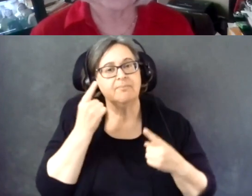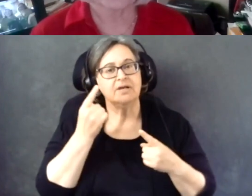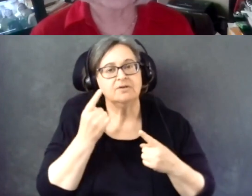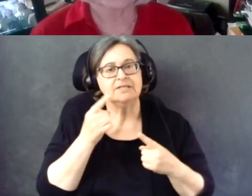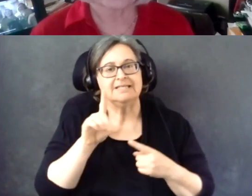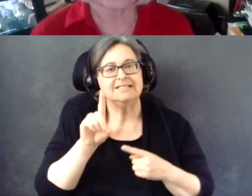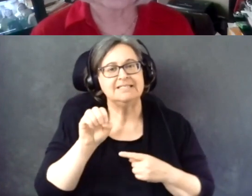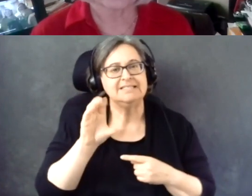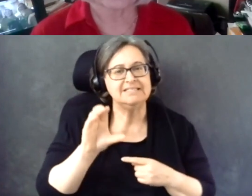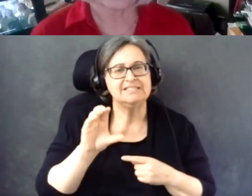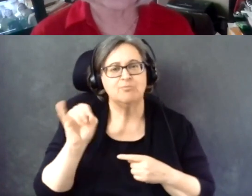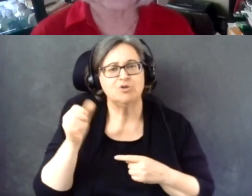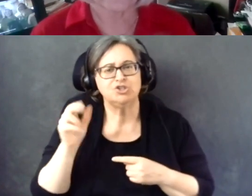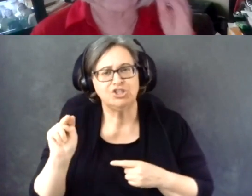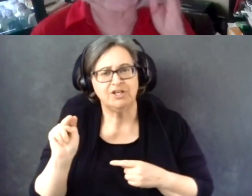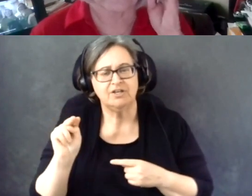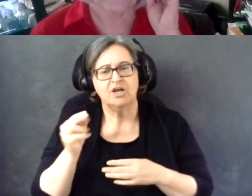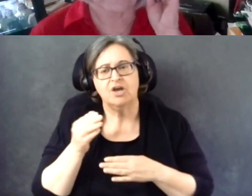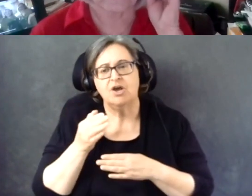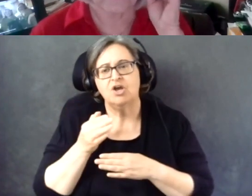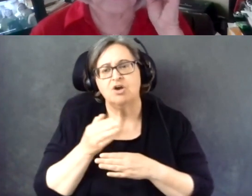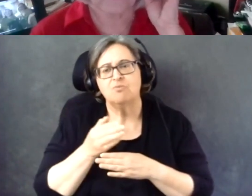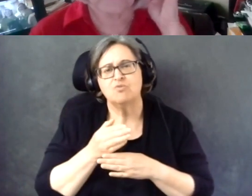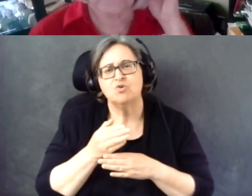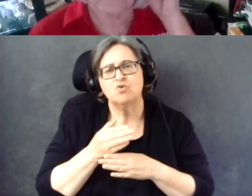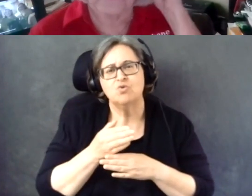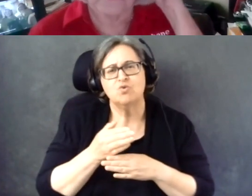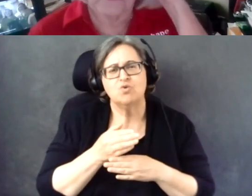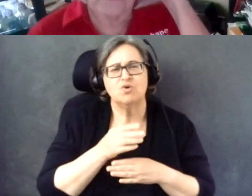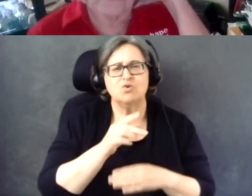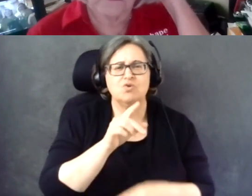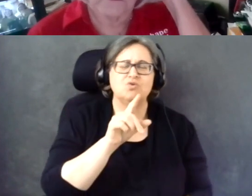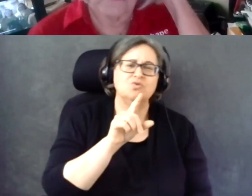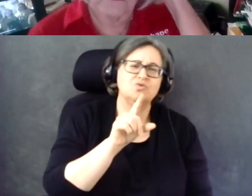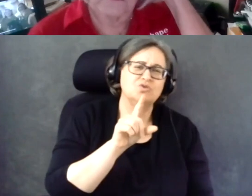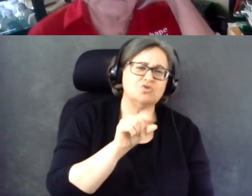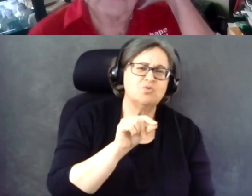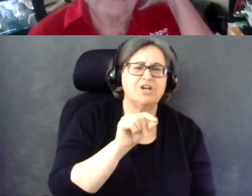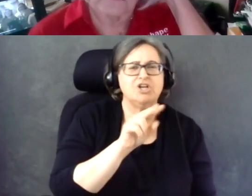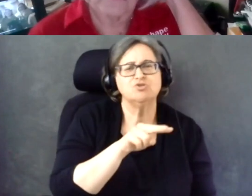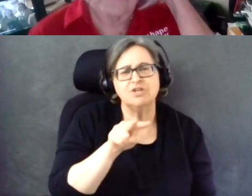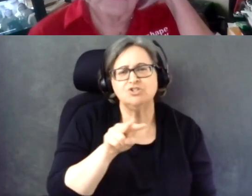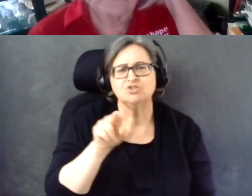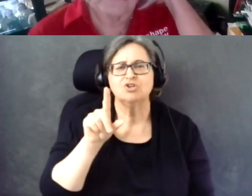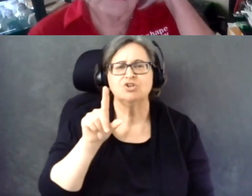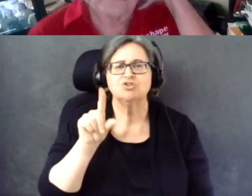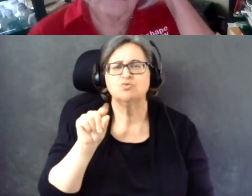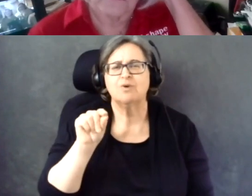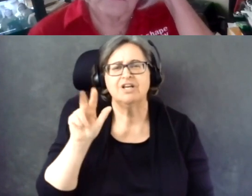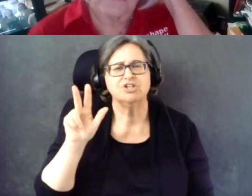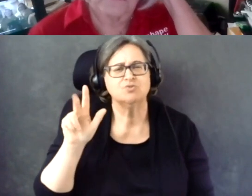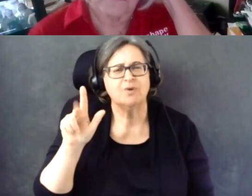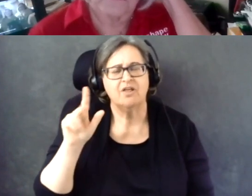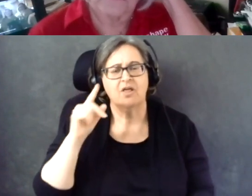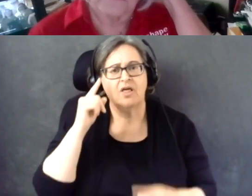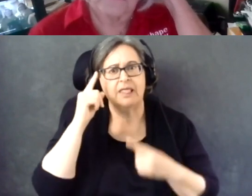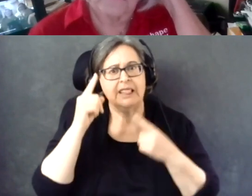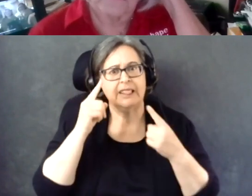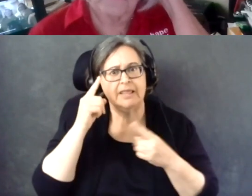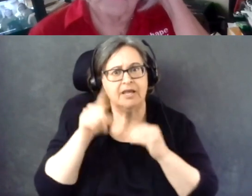and 2023, to think about that this survey is going to come out.